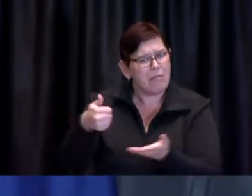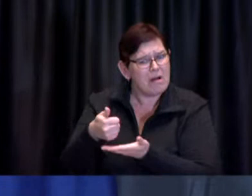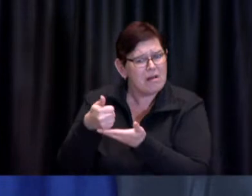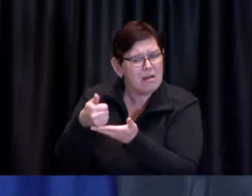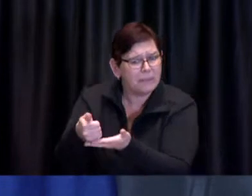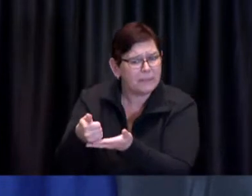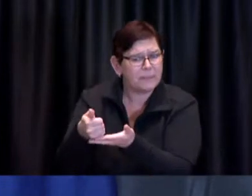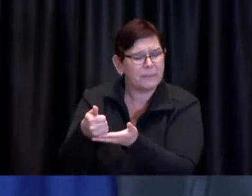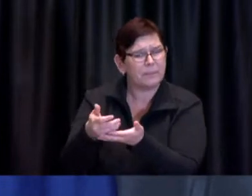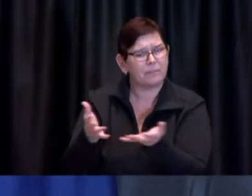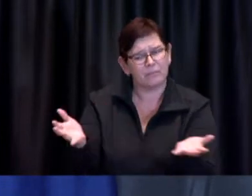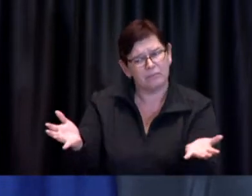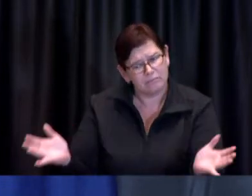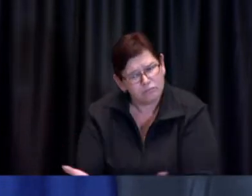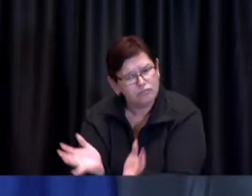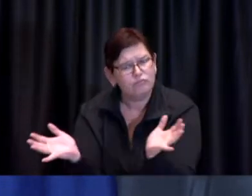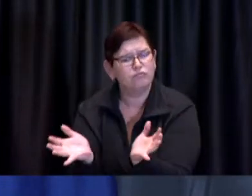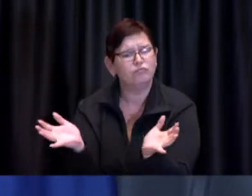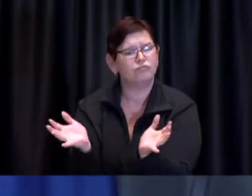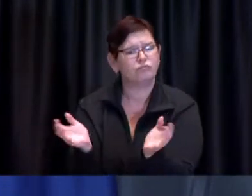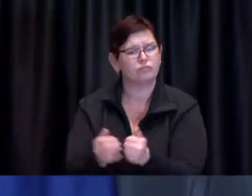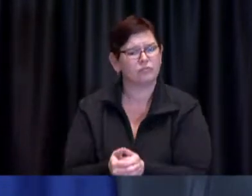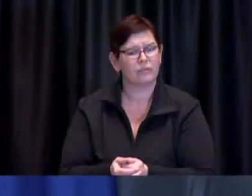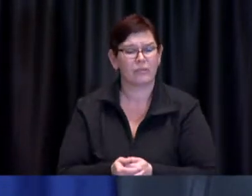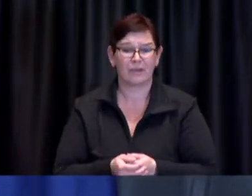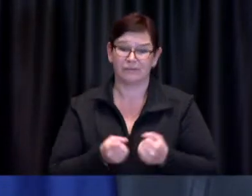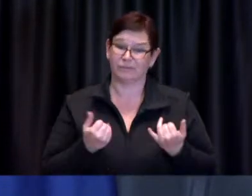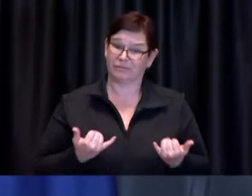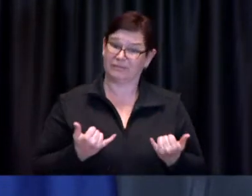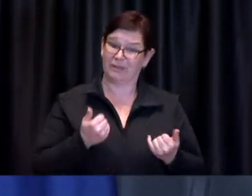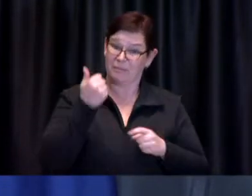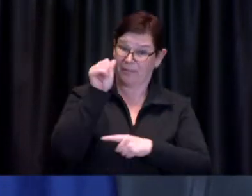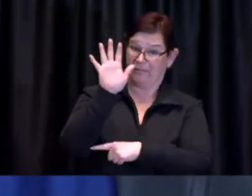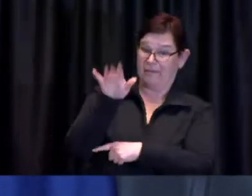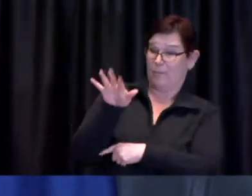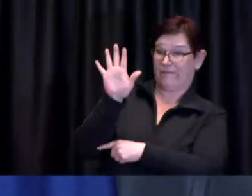Today, we are announcing that funding of 5.5 million dollars is flowing through